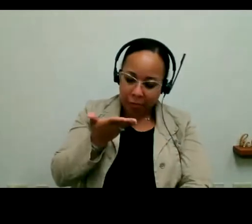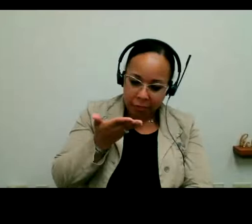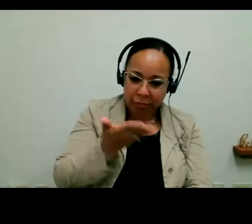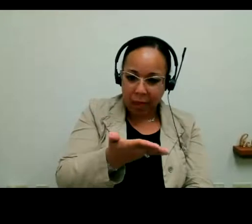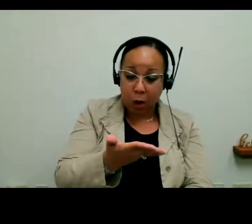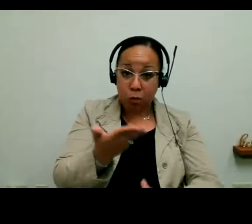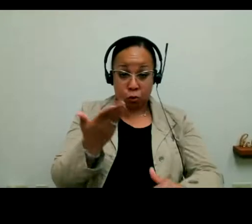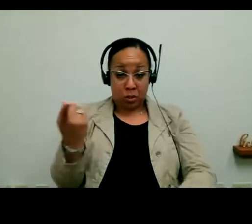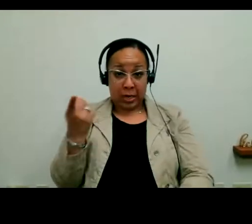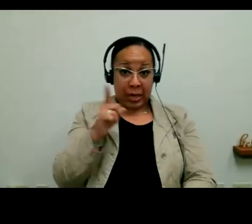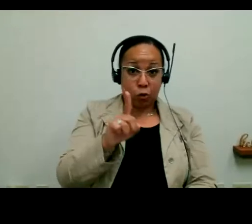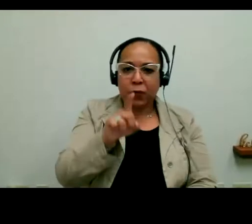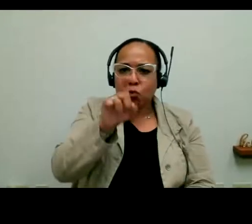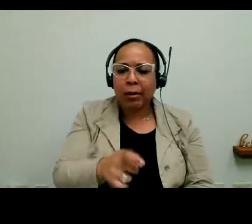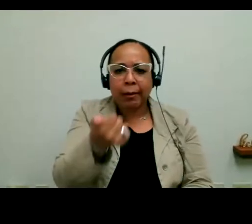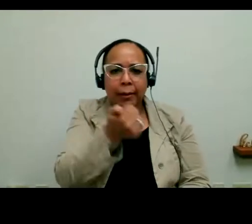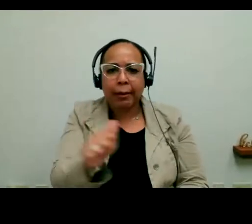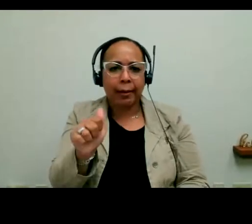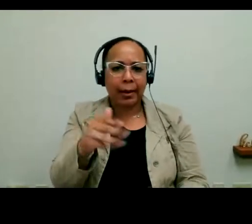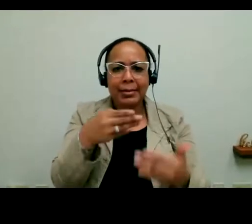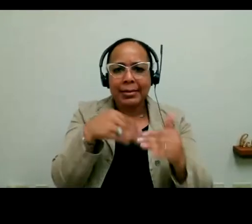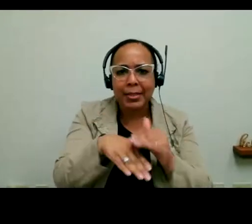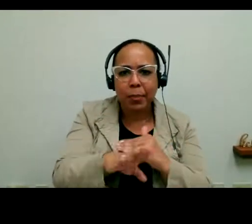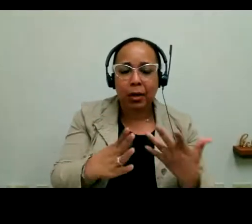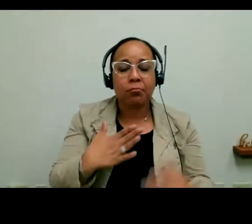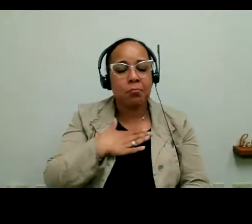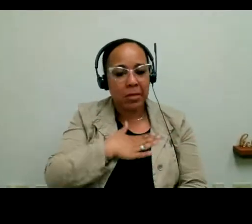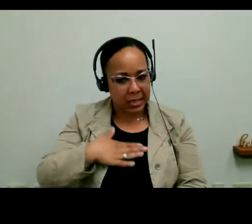other accessibility, please come in and check it out. I would love to hear